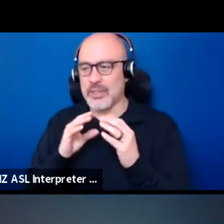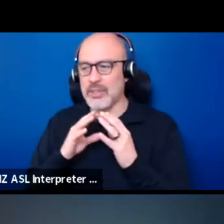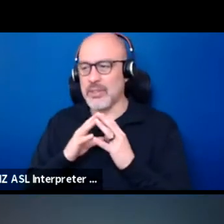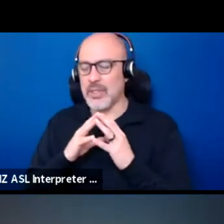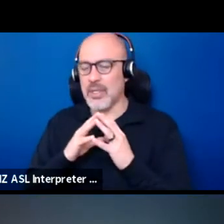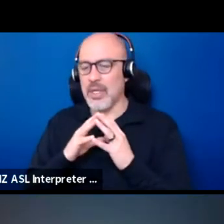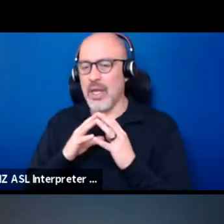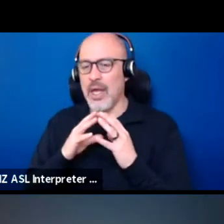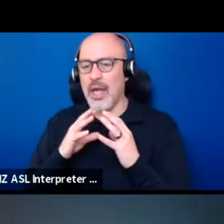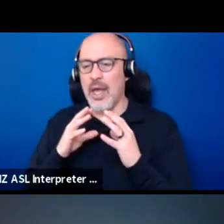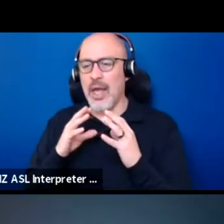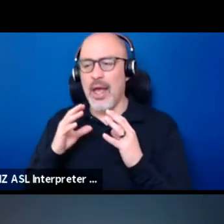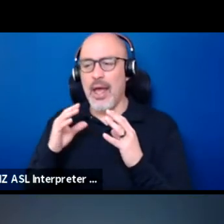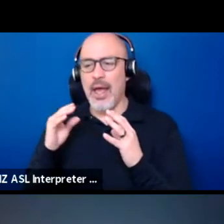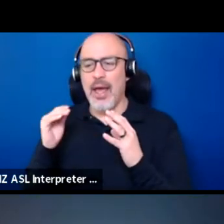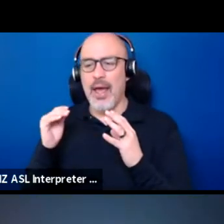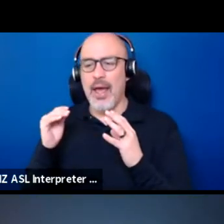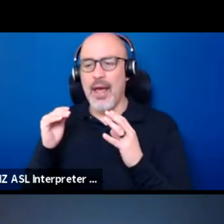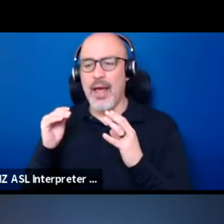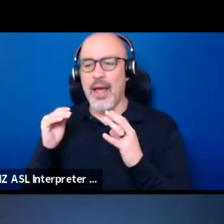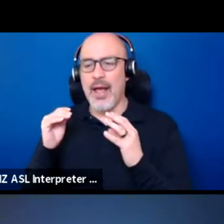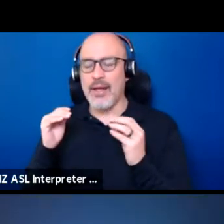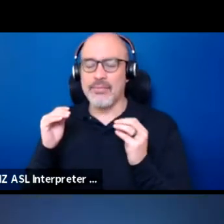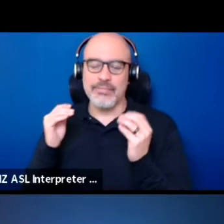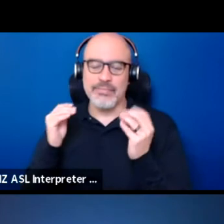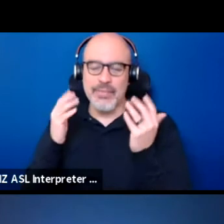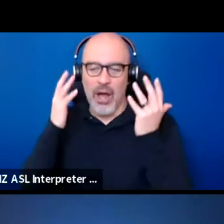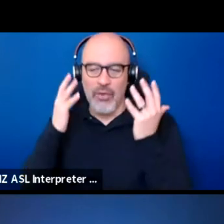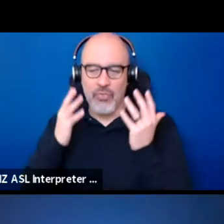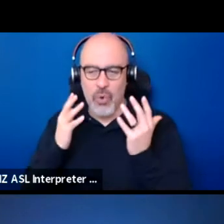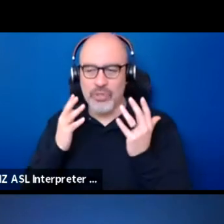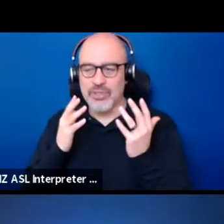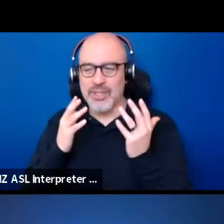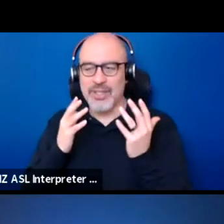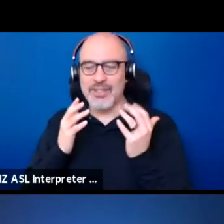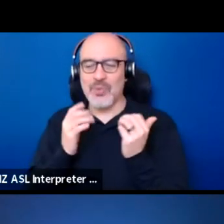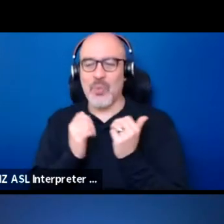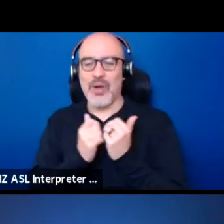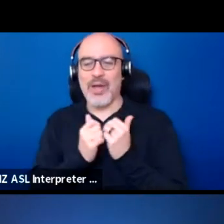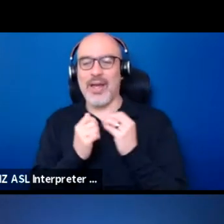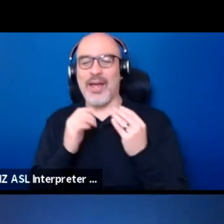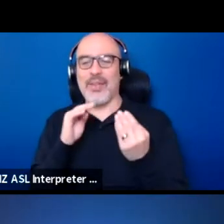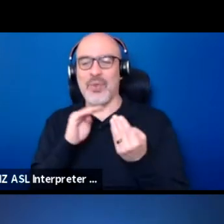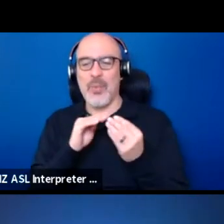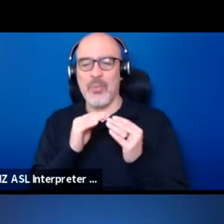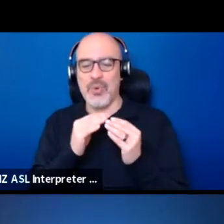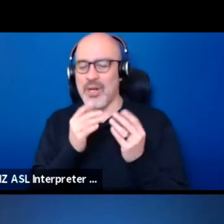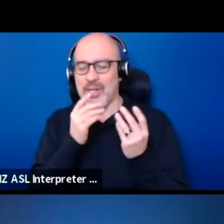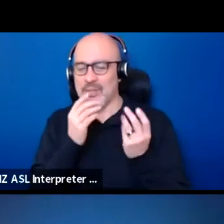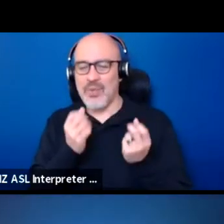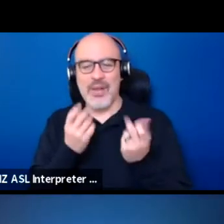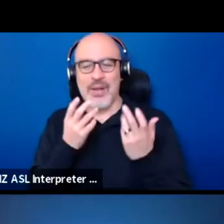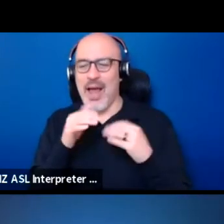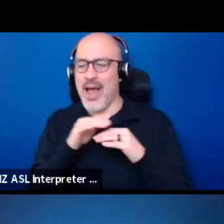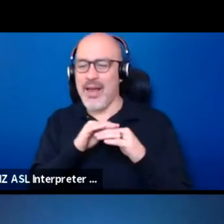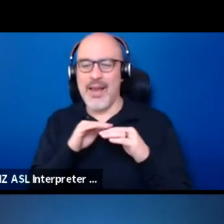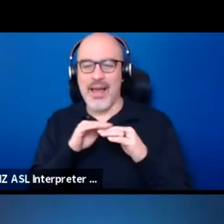And unfortunately, they're always within communities where there are not a lot of native people and I'm usually the only person.